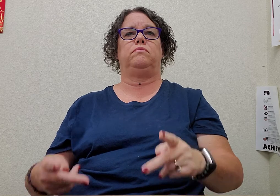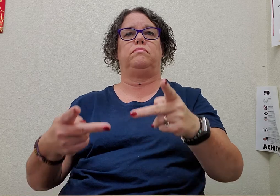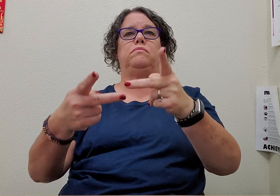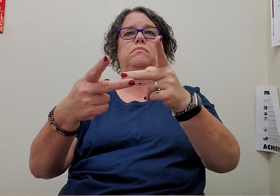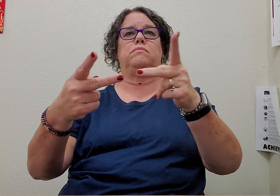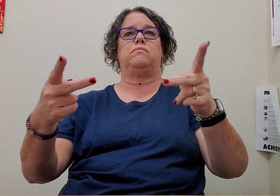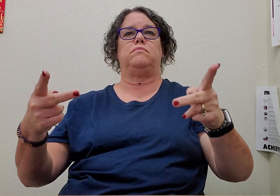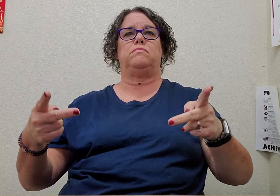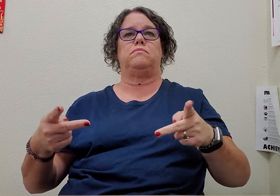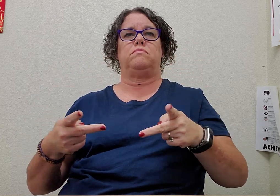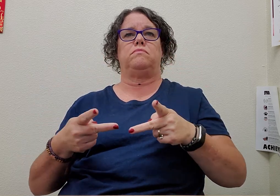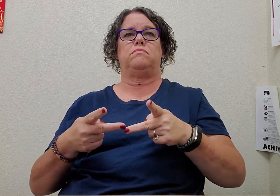place